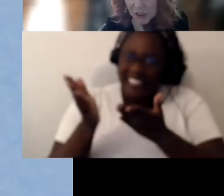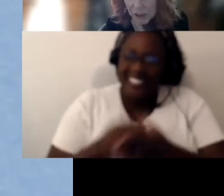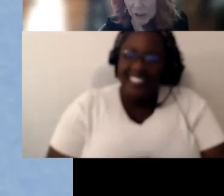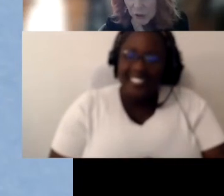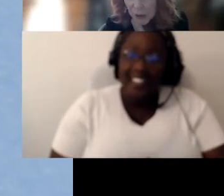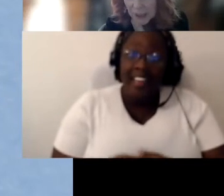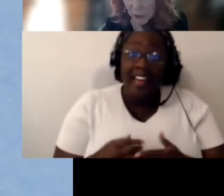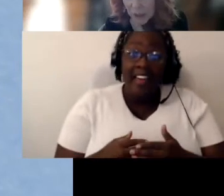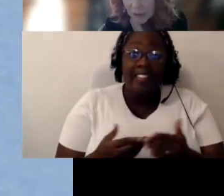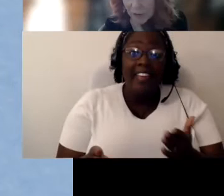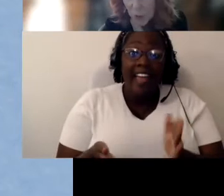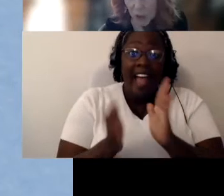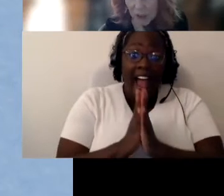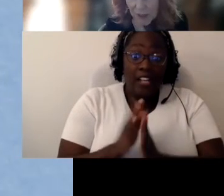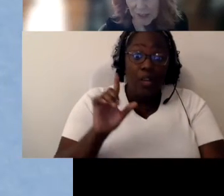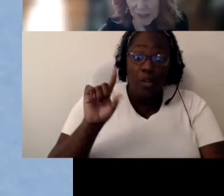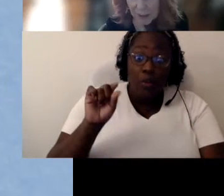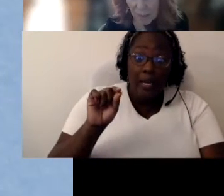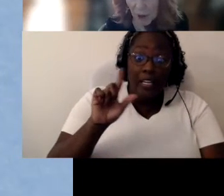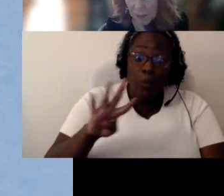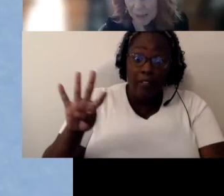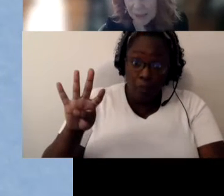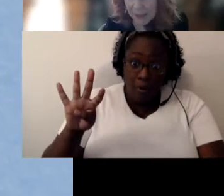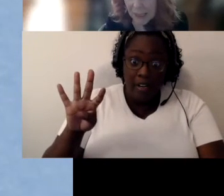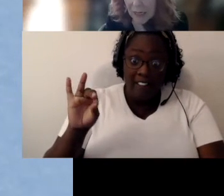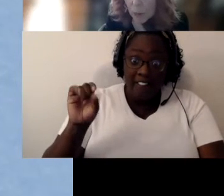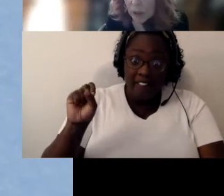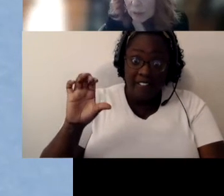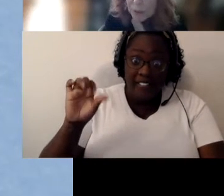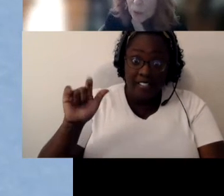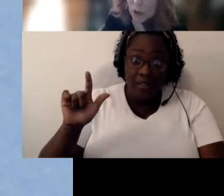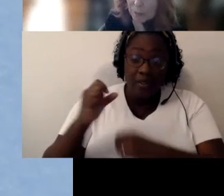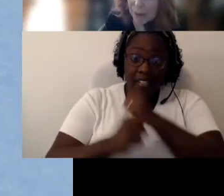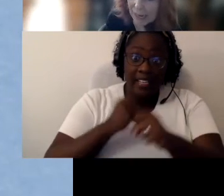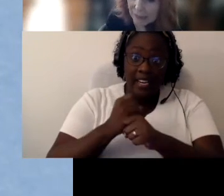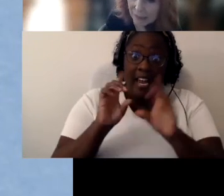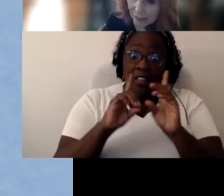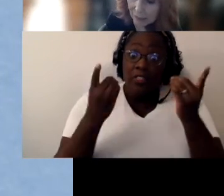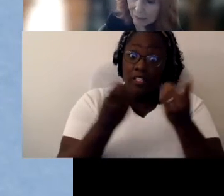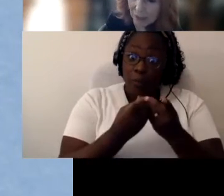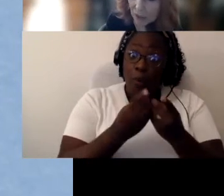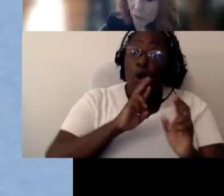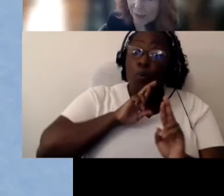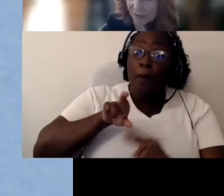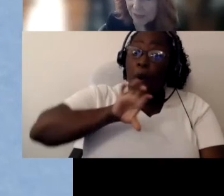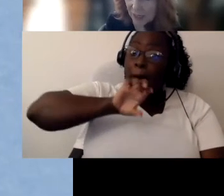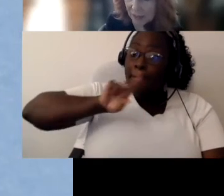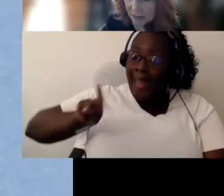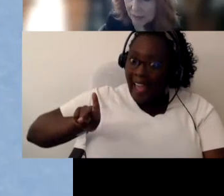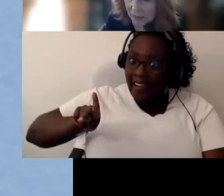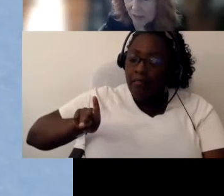the fiscal year 2024 that the department will report back to them about what they’ve done.